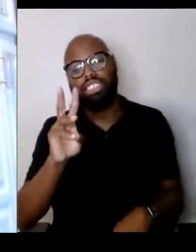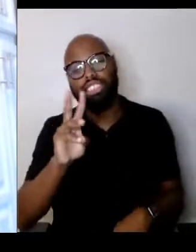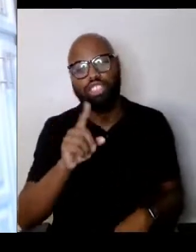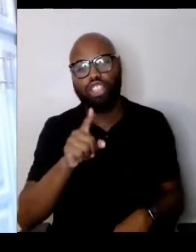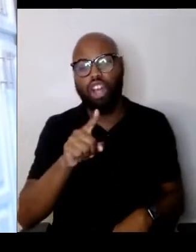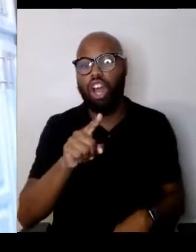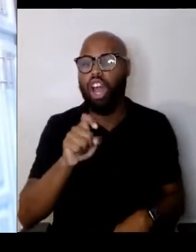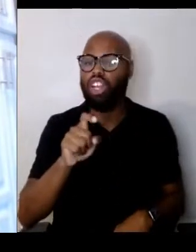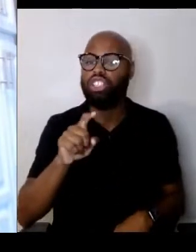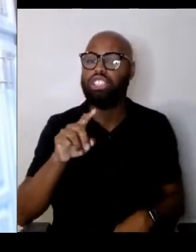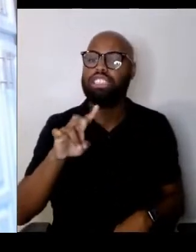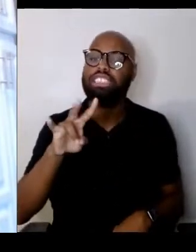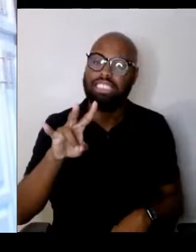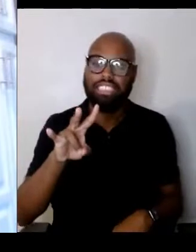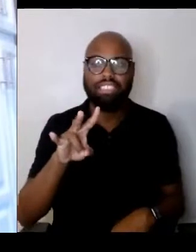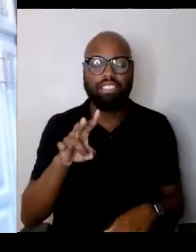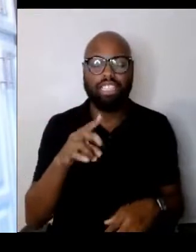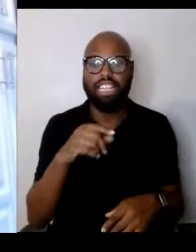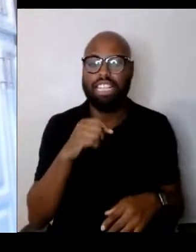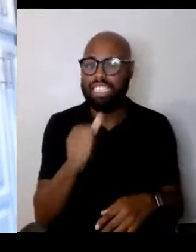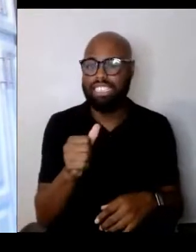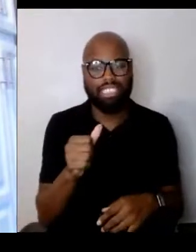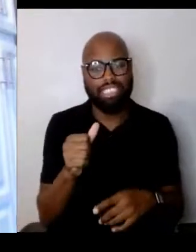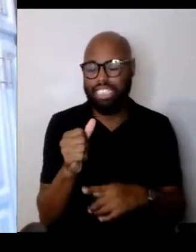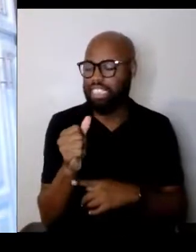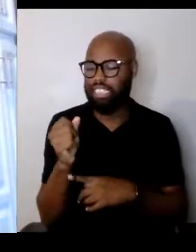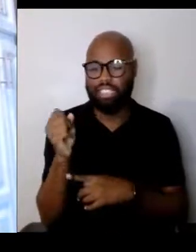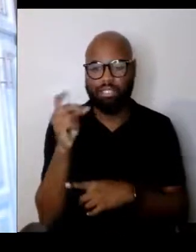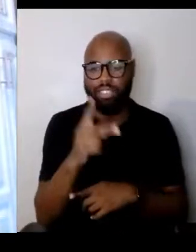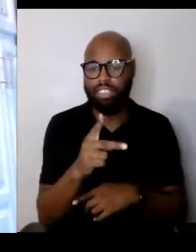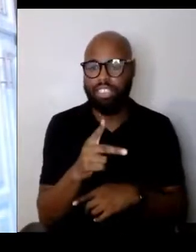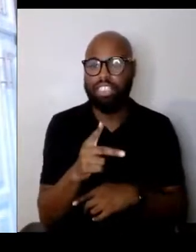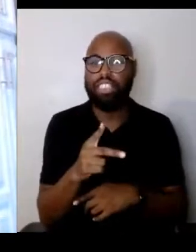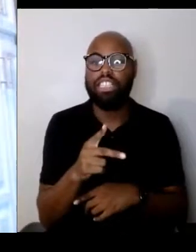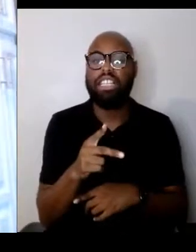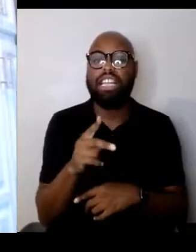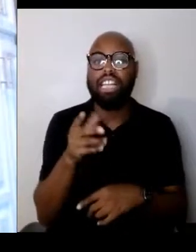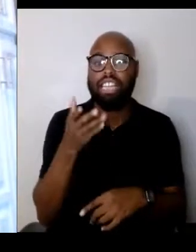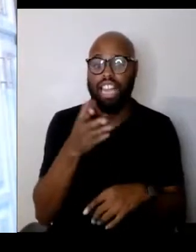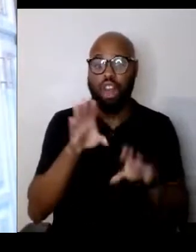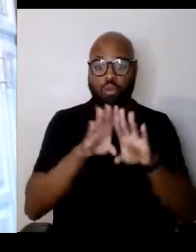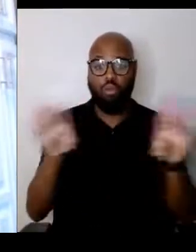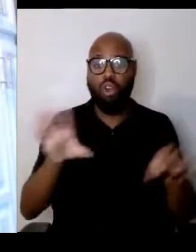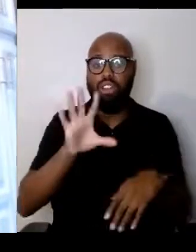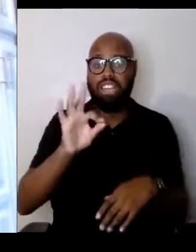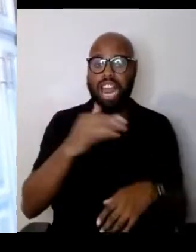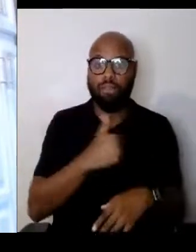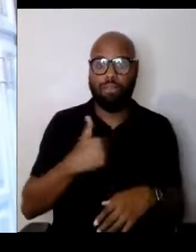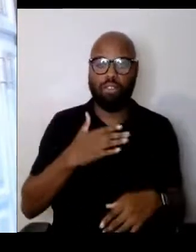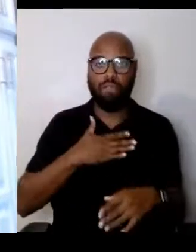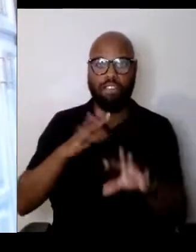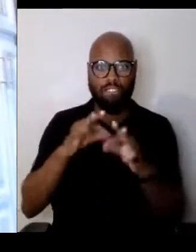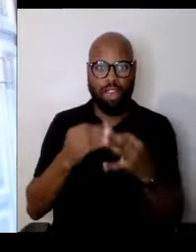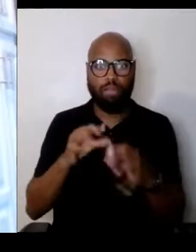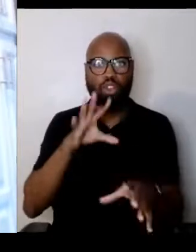and on that wall were nine members of my own family, including my father, including my great grandmother